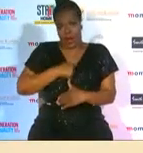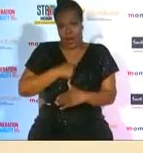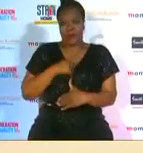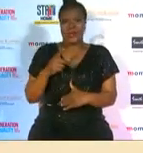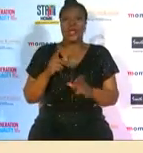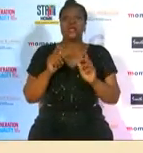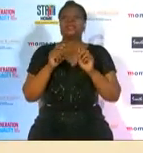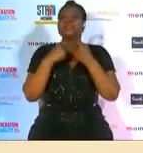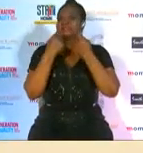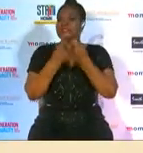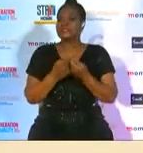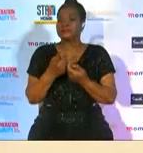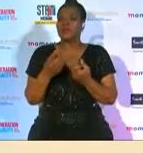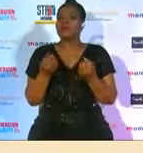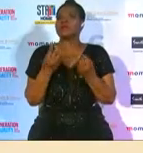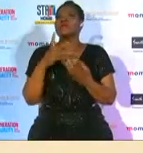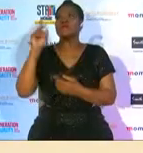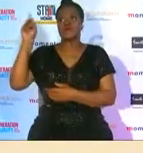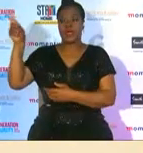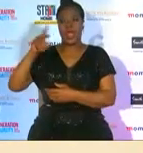the health presenting hillbrook which is currently existing